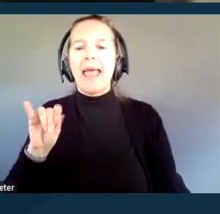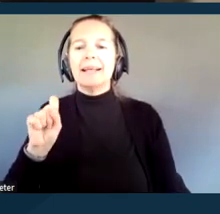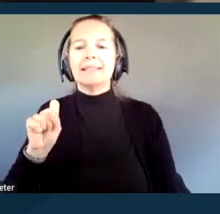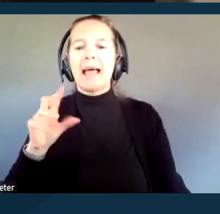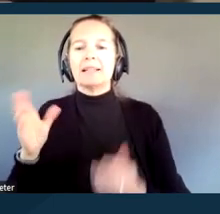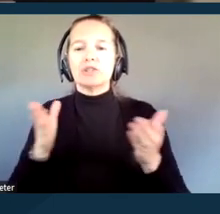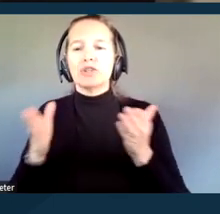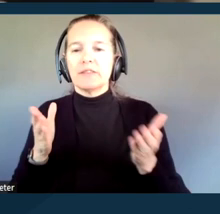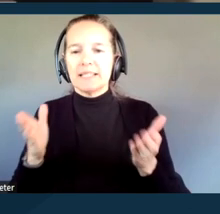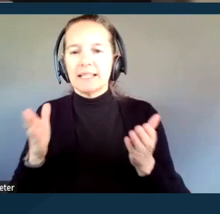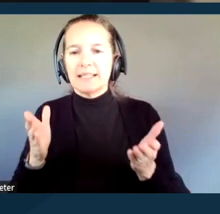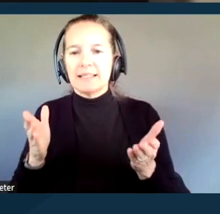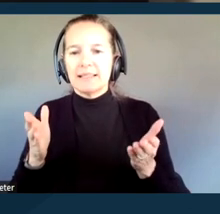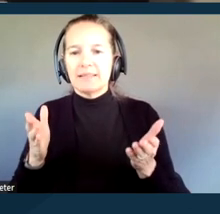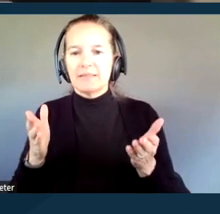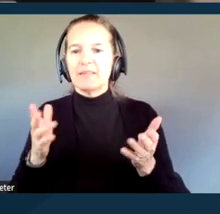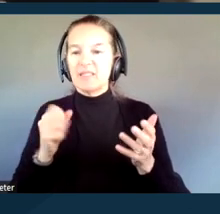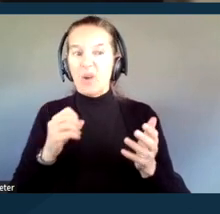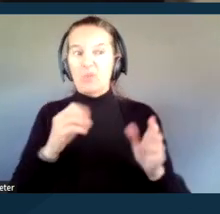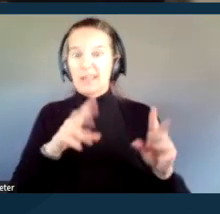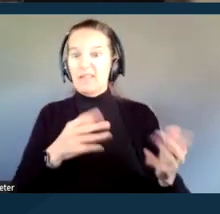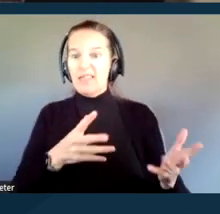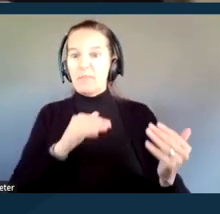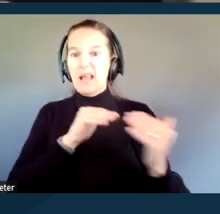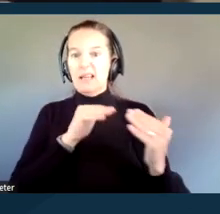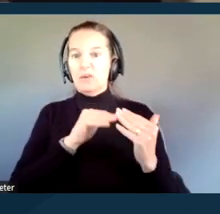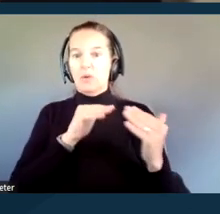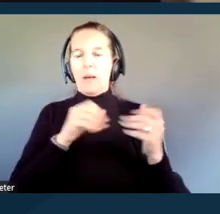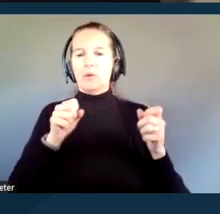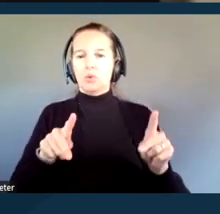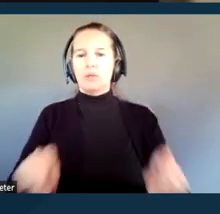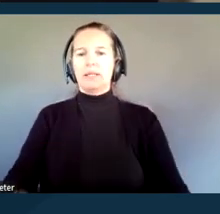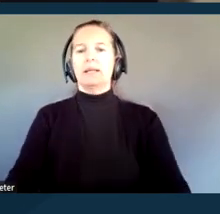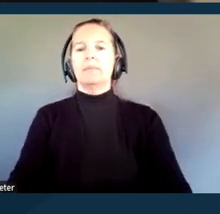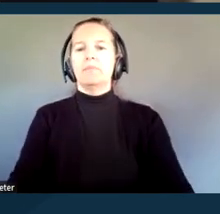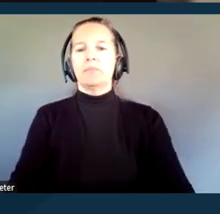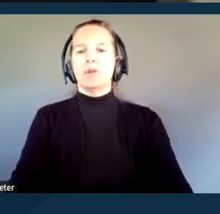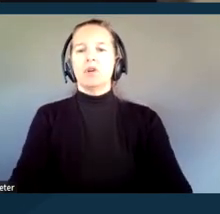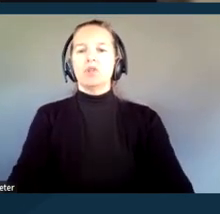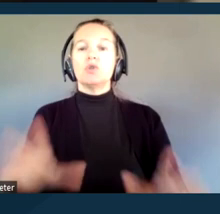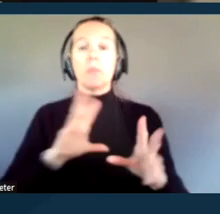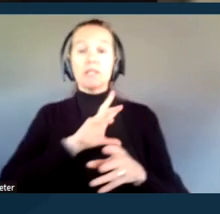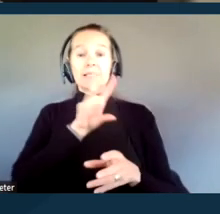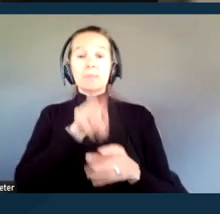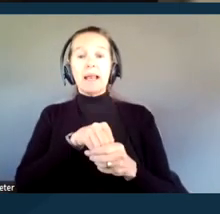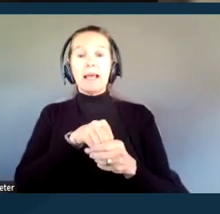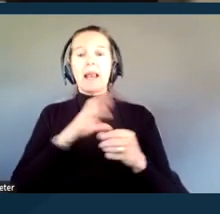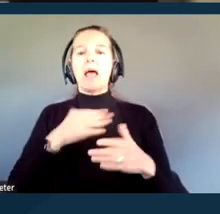to give them an equal opportunity to participate in and enjoy the benefits of the court's services,